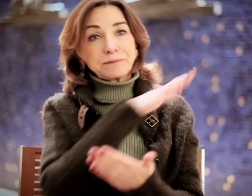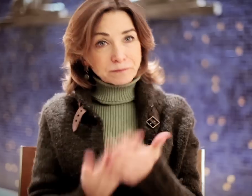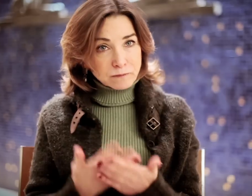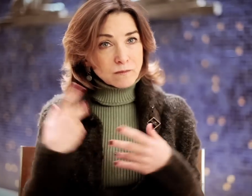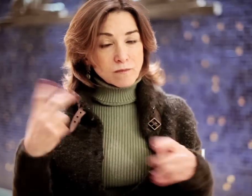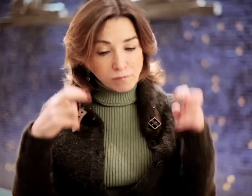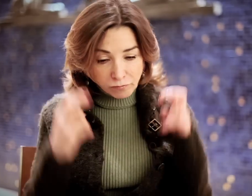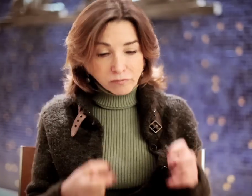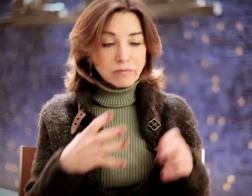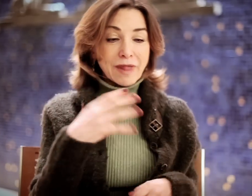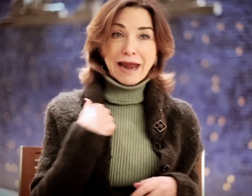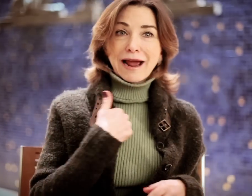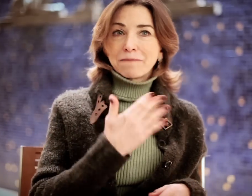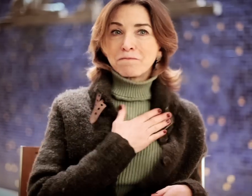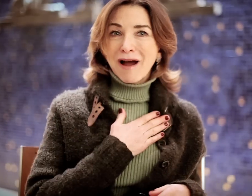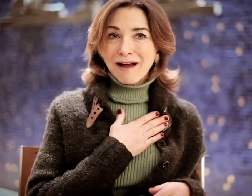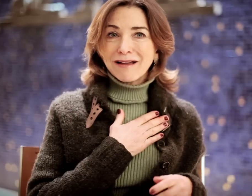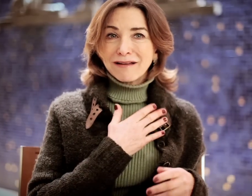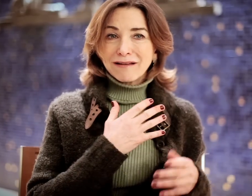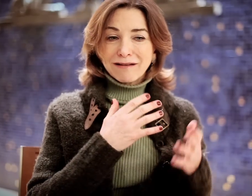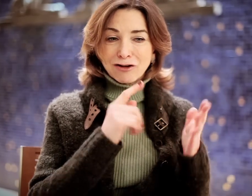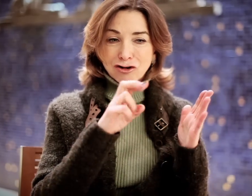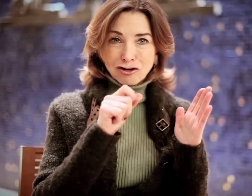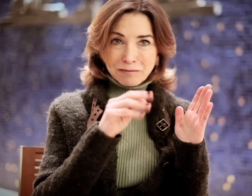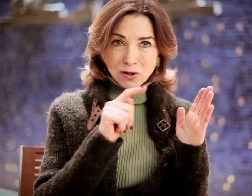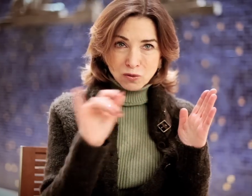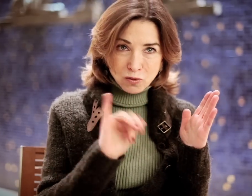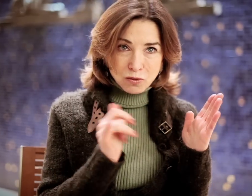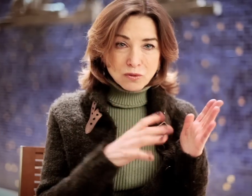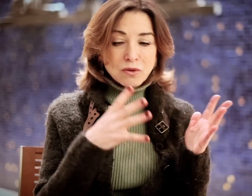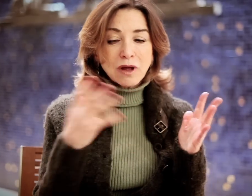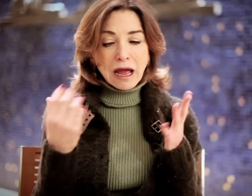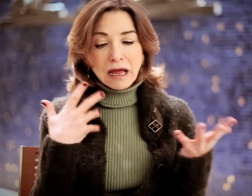When he arrived, we sat together and I had my treatment as well...